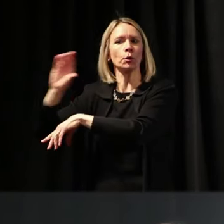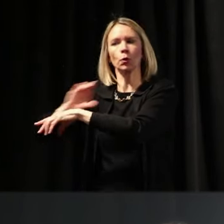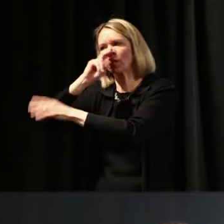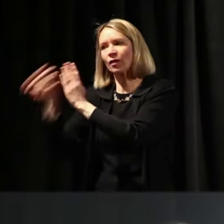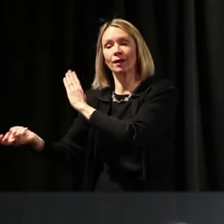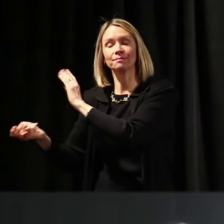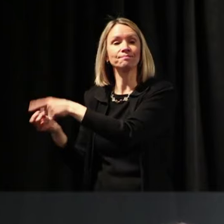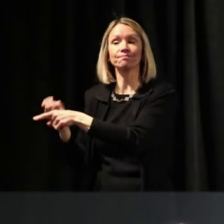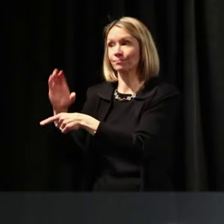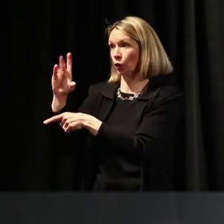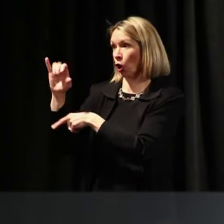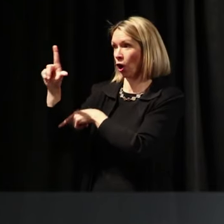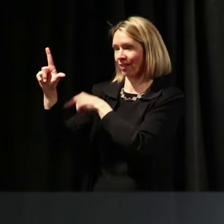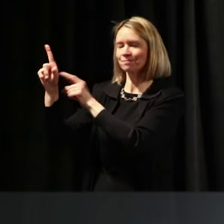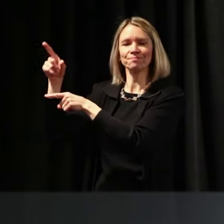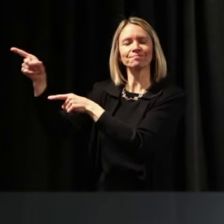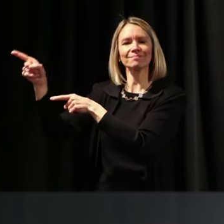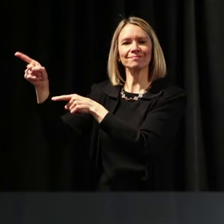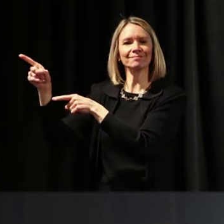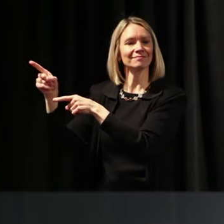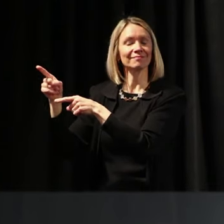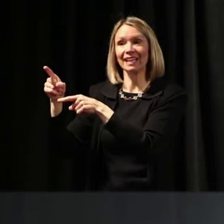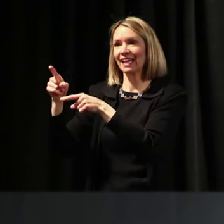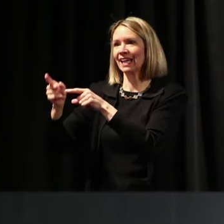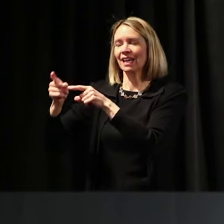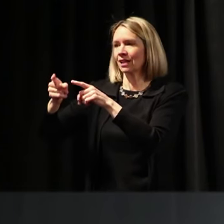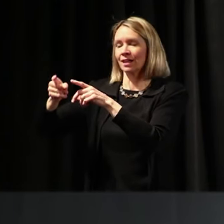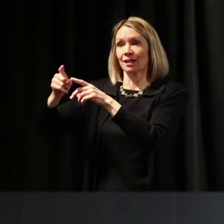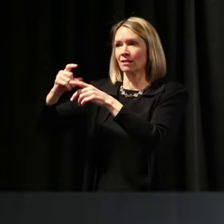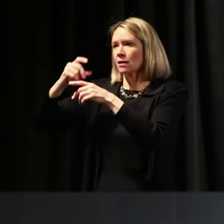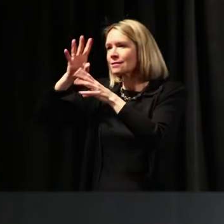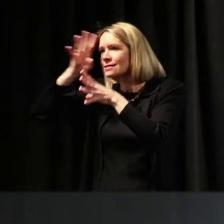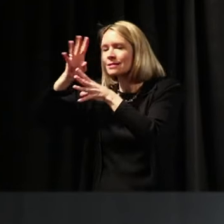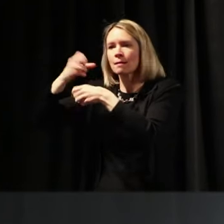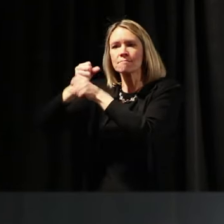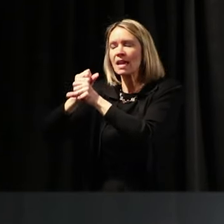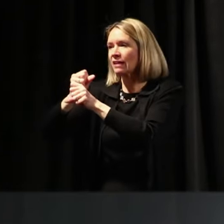this short video that just caught the world like fire.